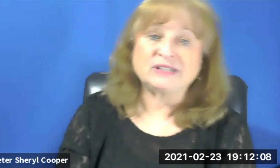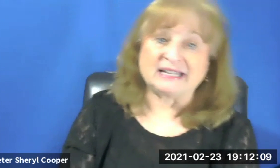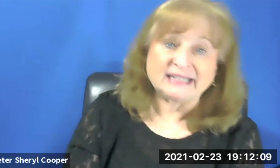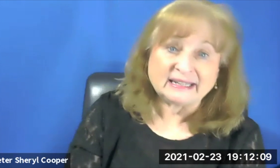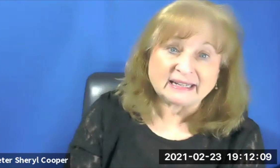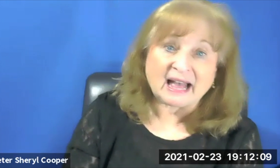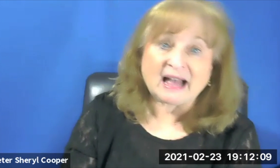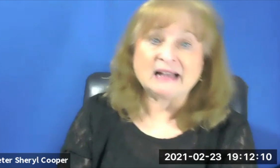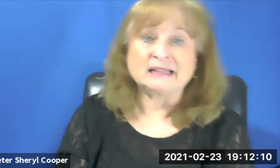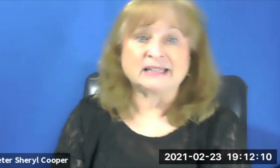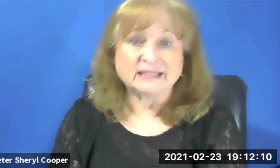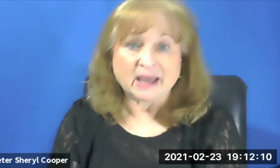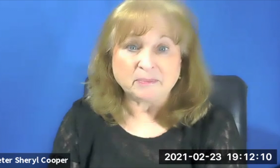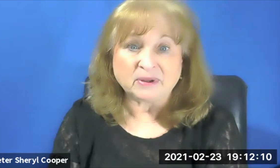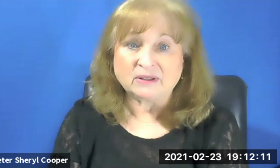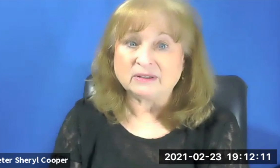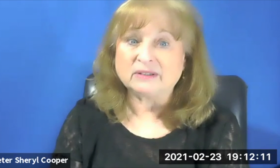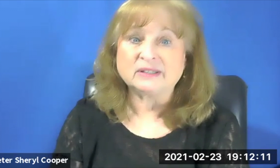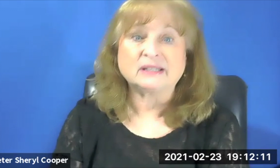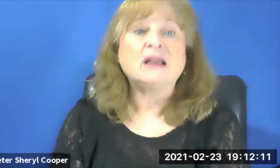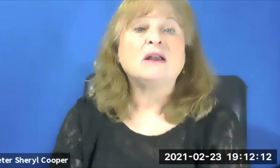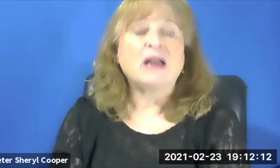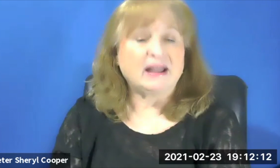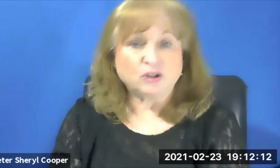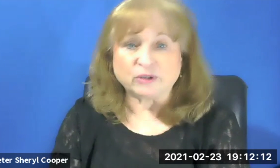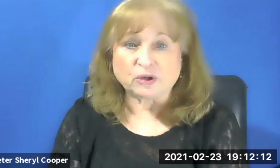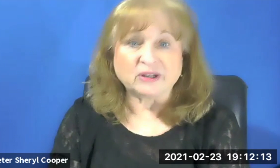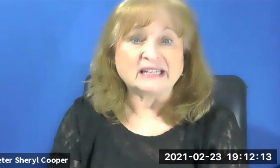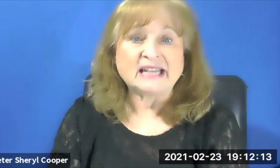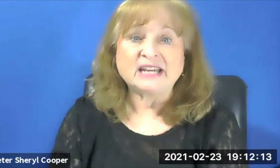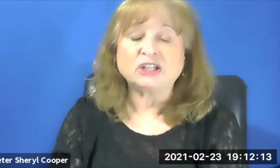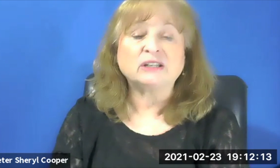and synagogues and temples, Jewish organizations